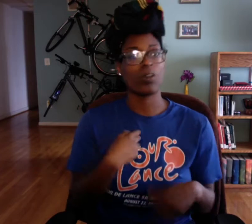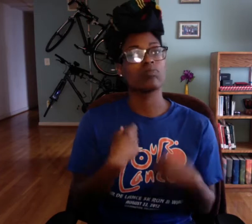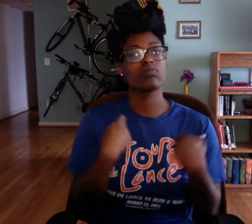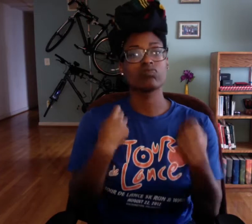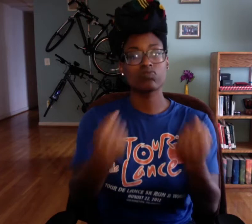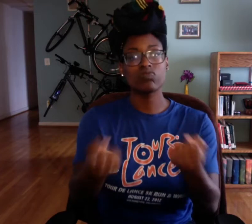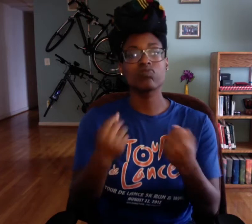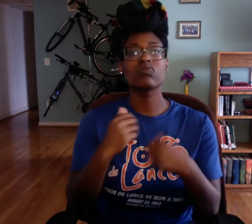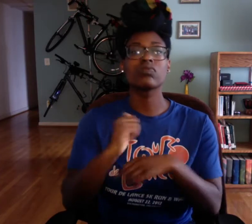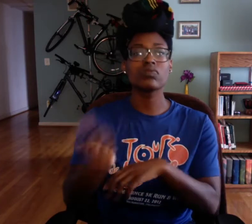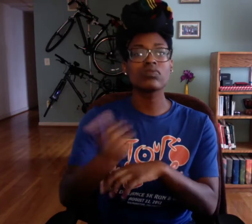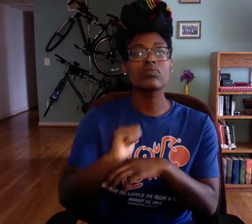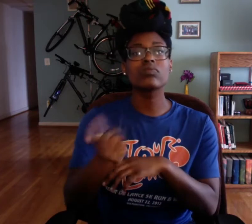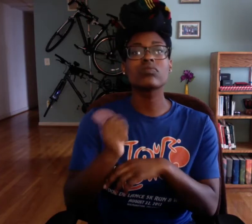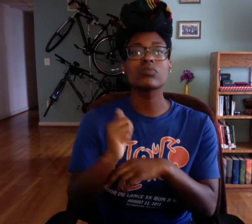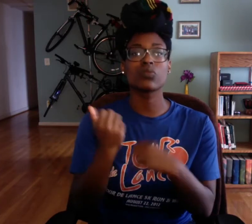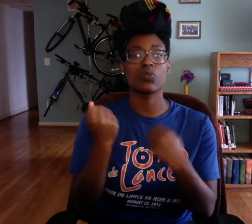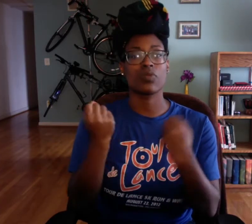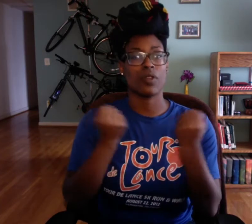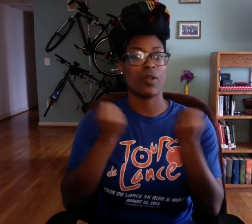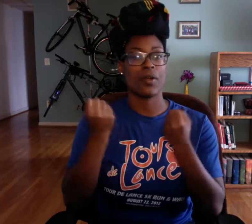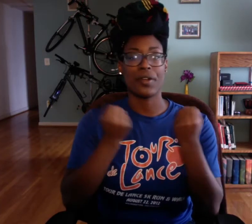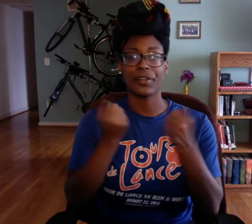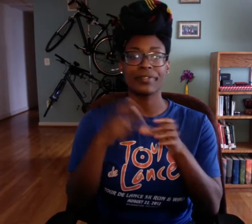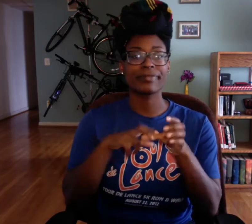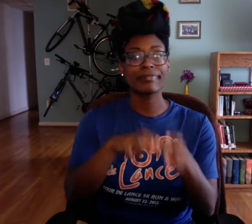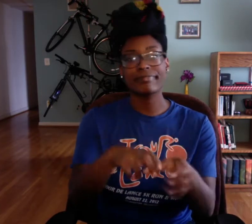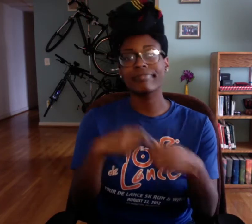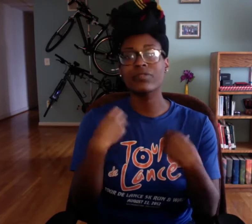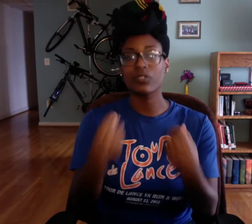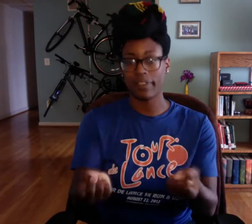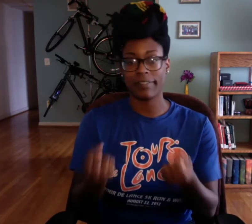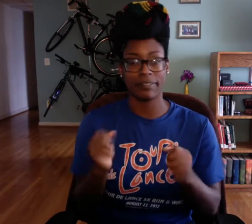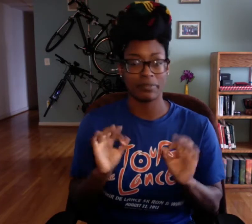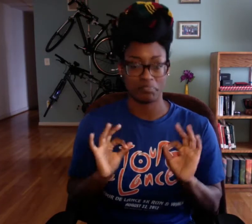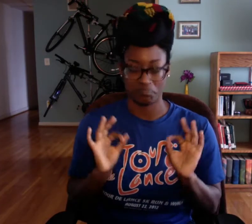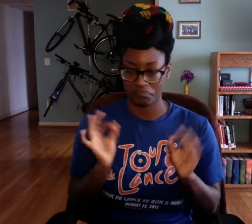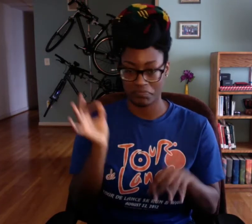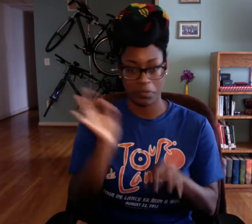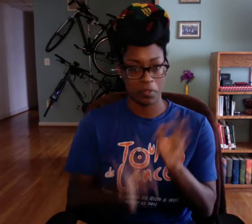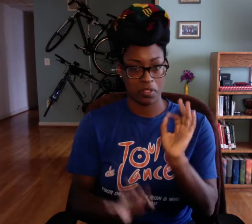So, I'm just gonna drive straight through hop in my car and drive.